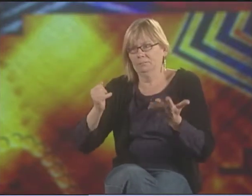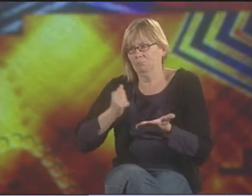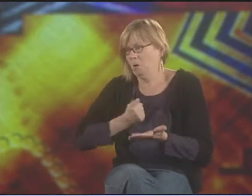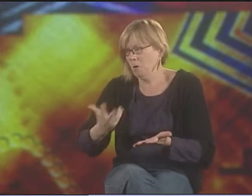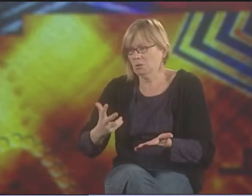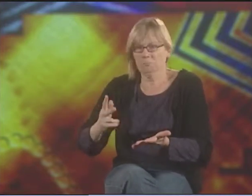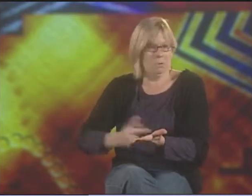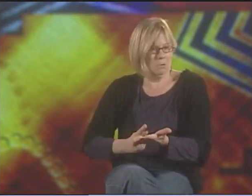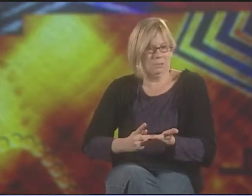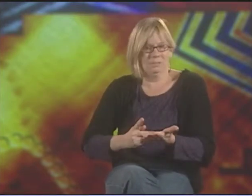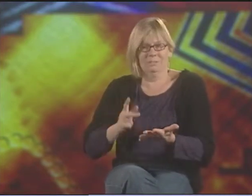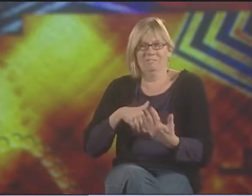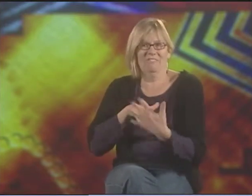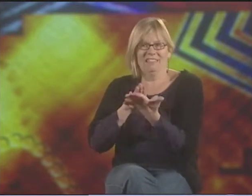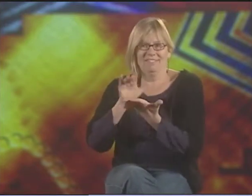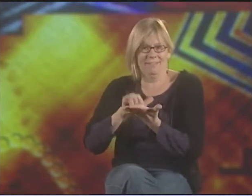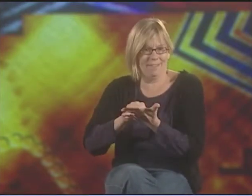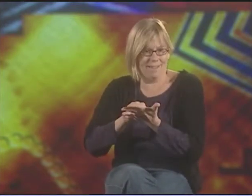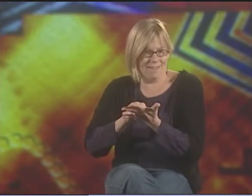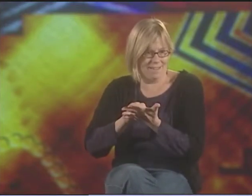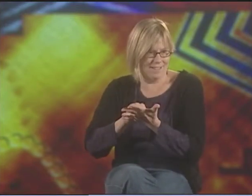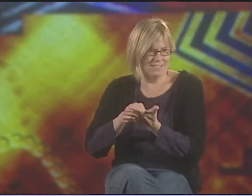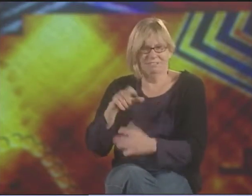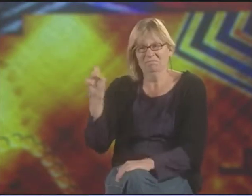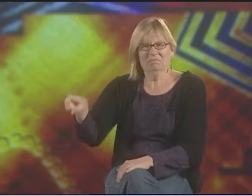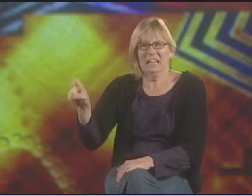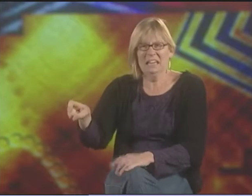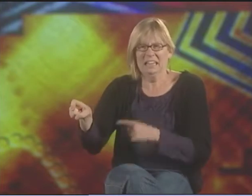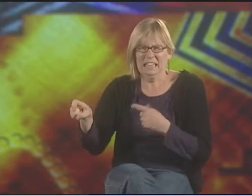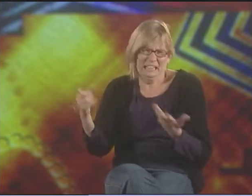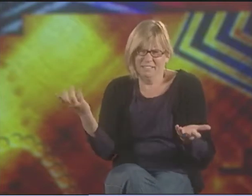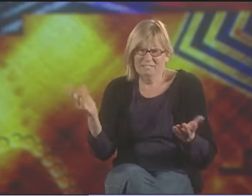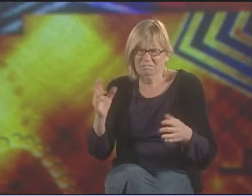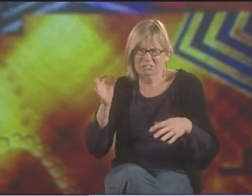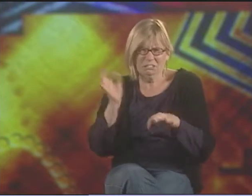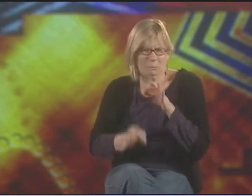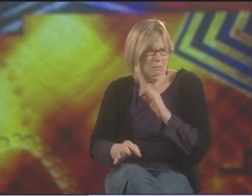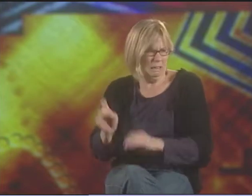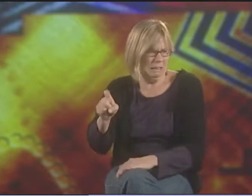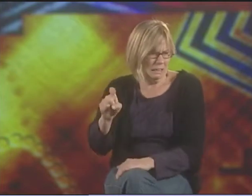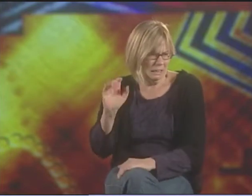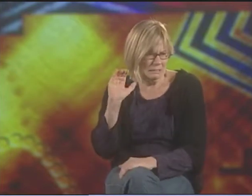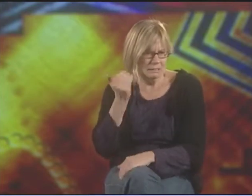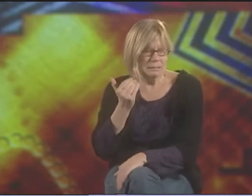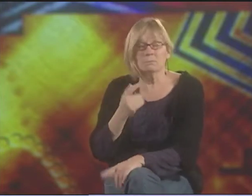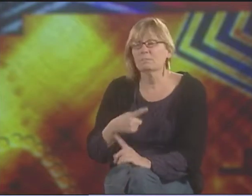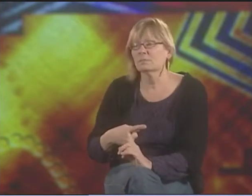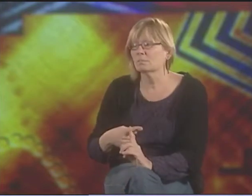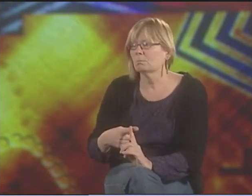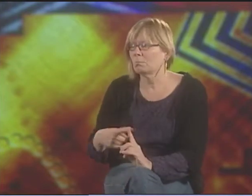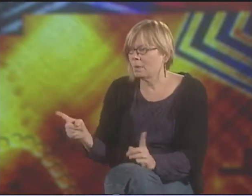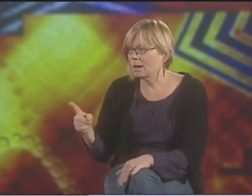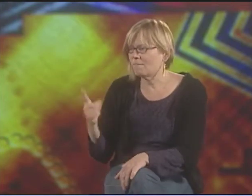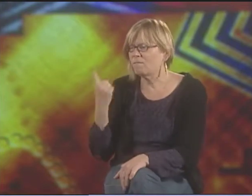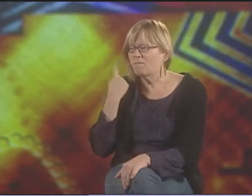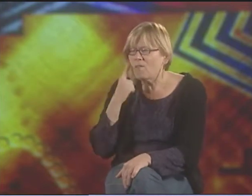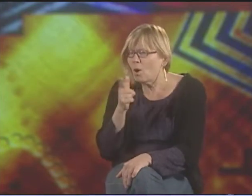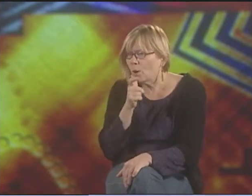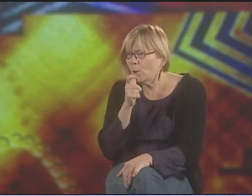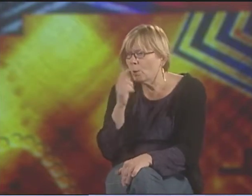AND THAT'S A QUESTION FOR ANY ARTIST. EVERYBODY FACES THAT-- A POET, AN ARTIST, AN ACTOR, ANYBODY HAS TO FIGURE THAT OUT.